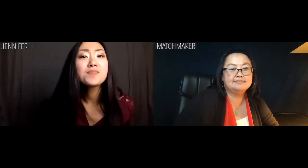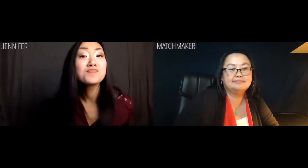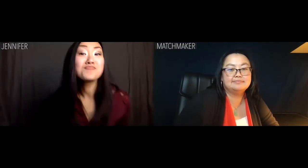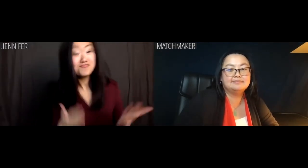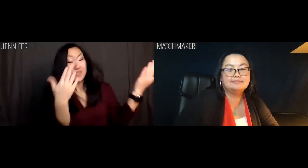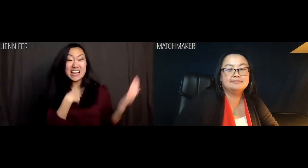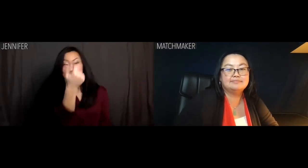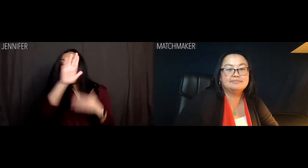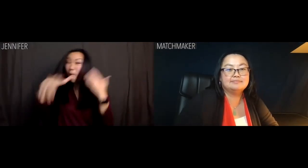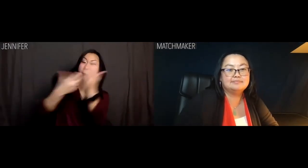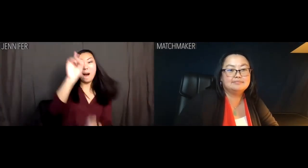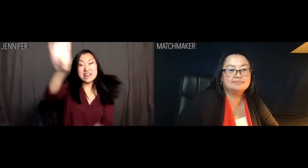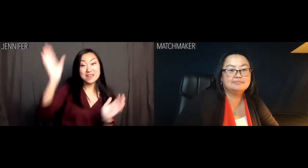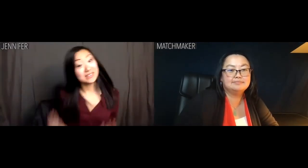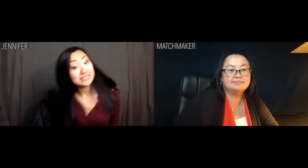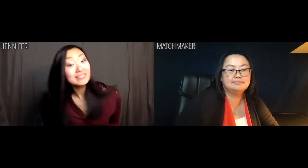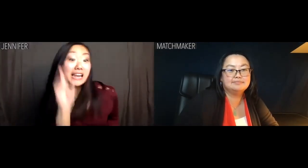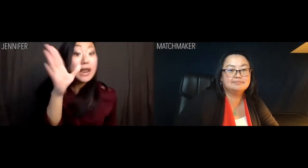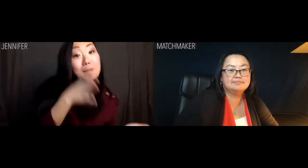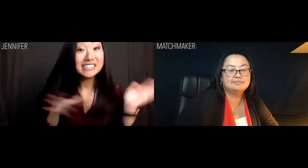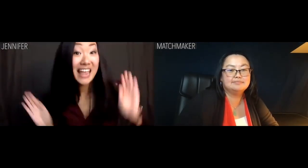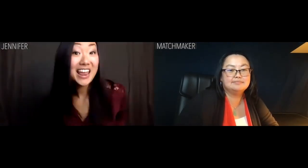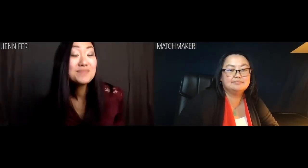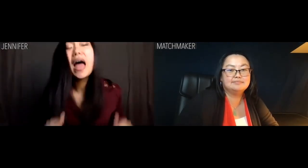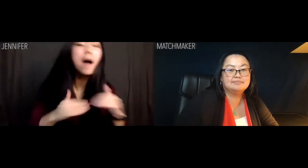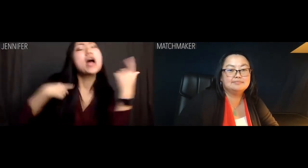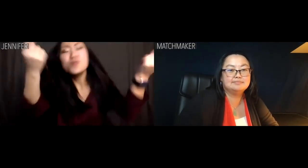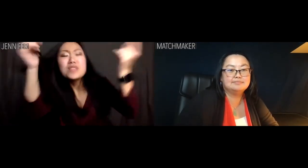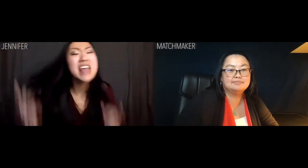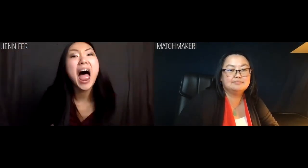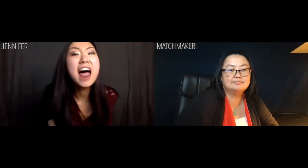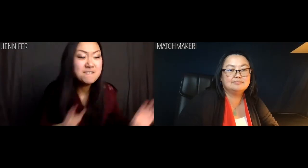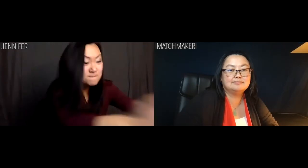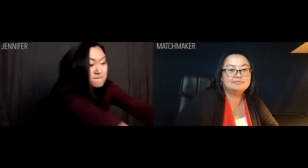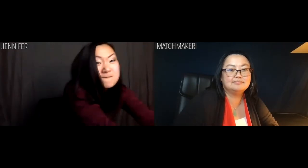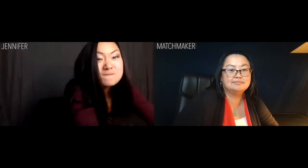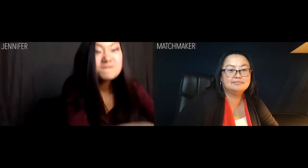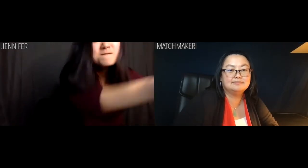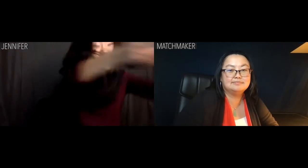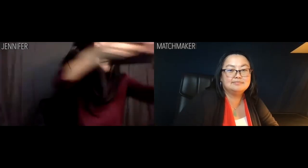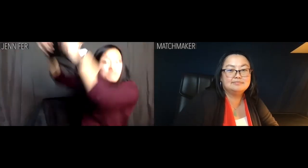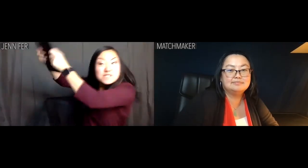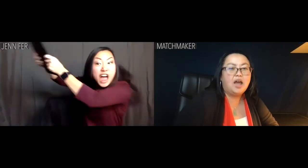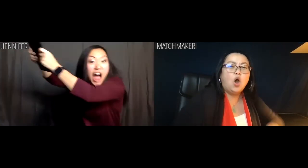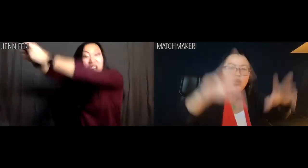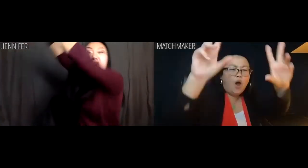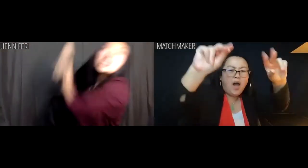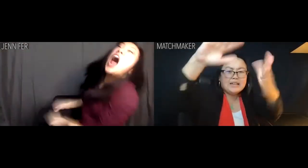How about I delete your whole database, huh, database lady? How about I fuckin' do THAT? HRRRUHHH!